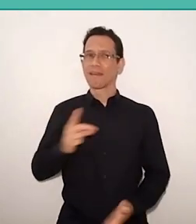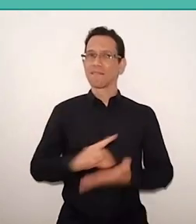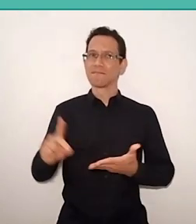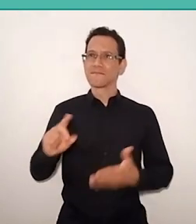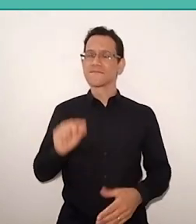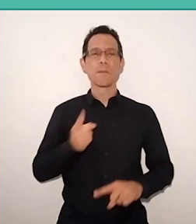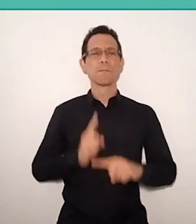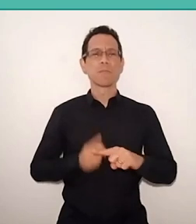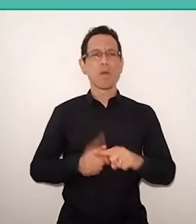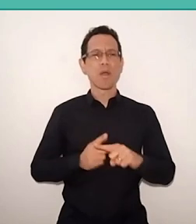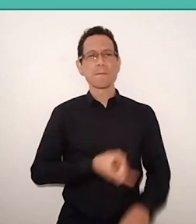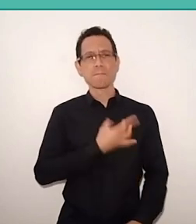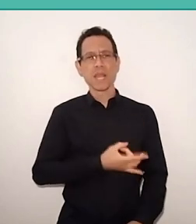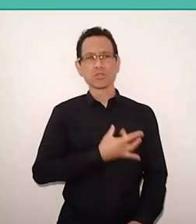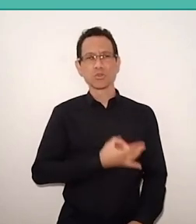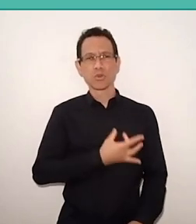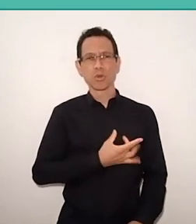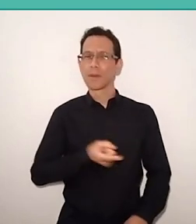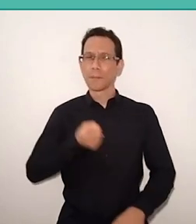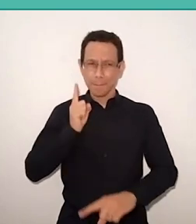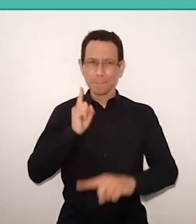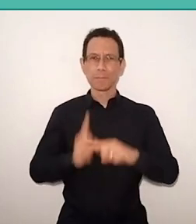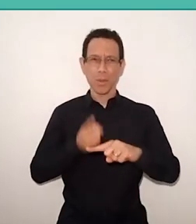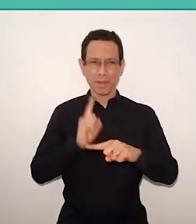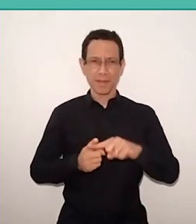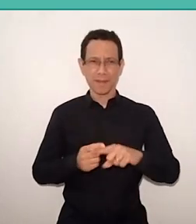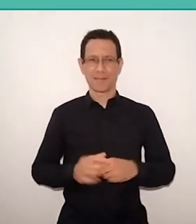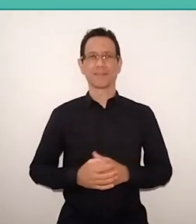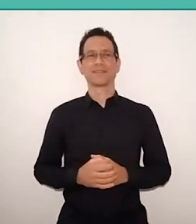where is the fear of Paulo Freire? Fear of what?